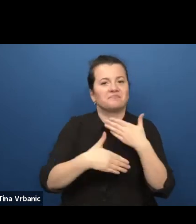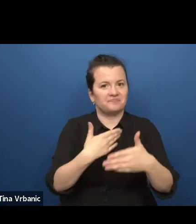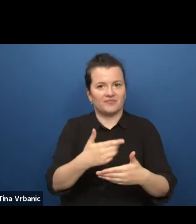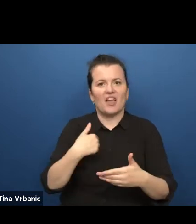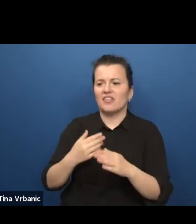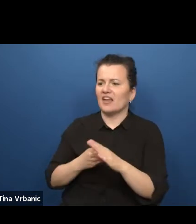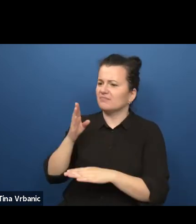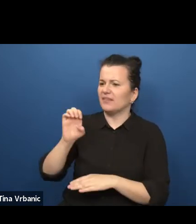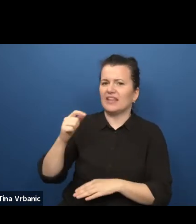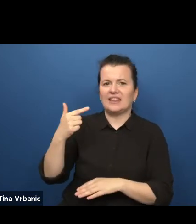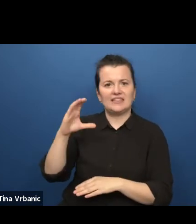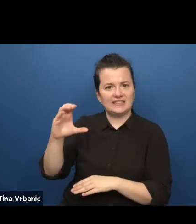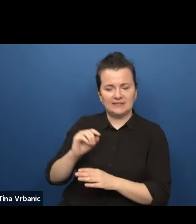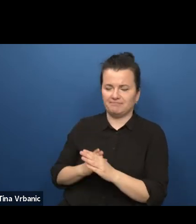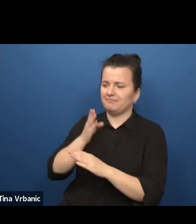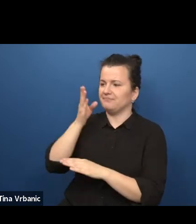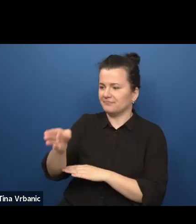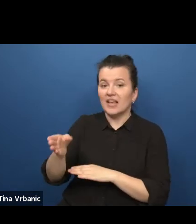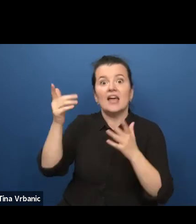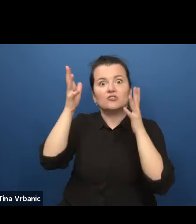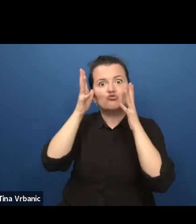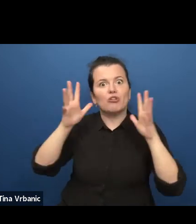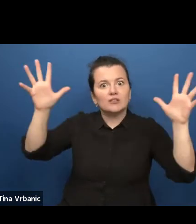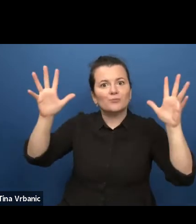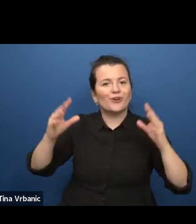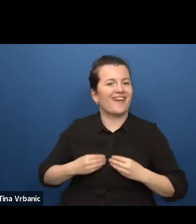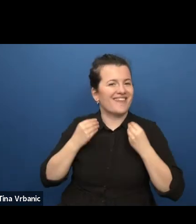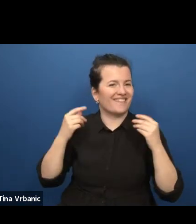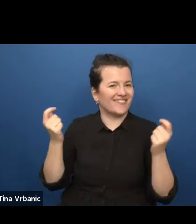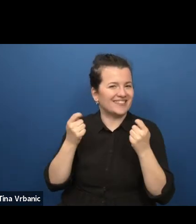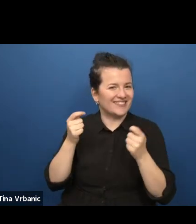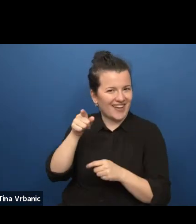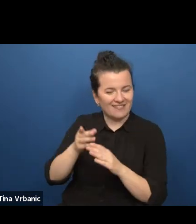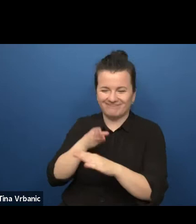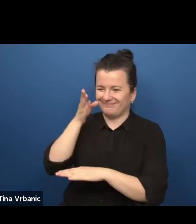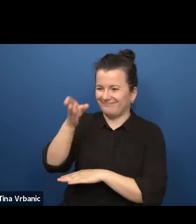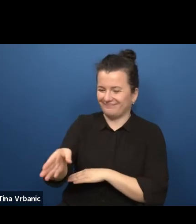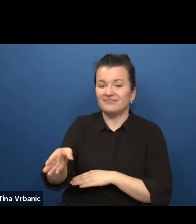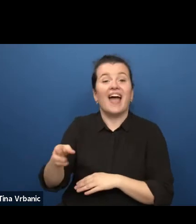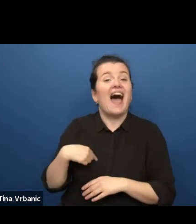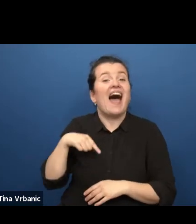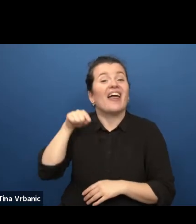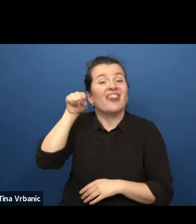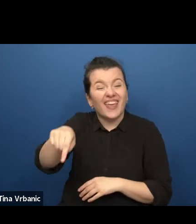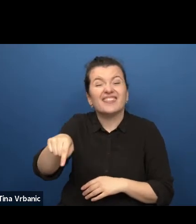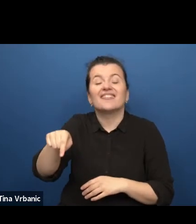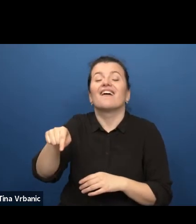in Strasbourg, not knowing yet that in the next 10 years quite a substantial part